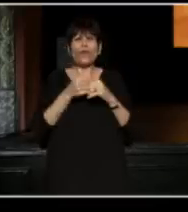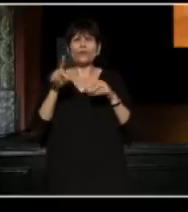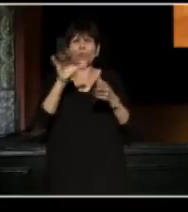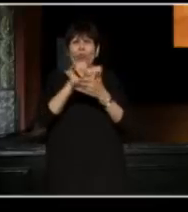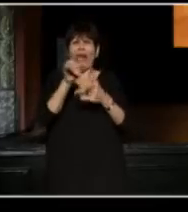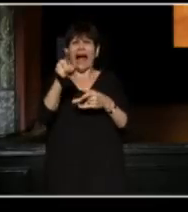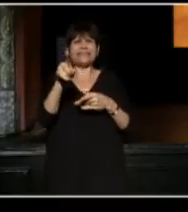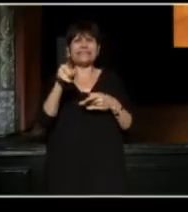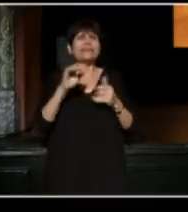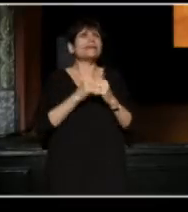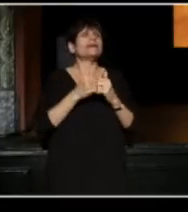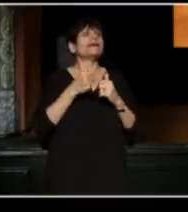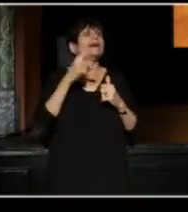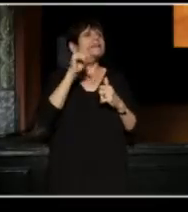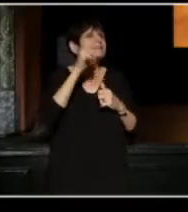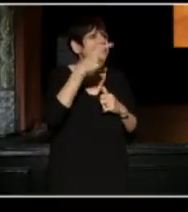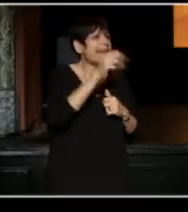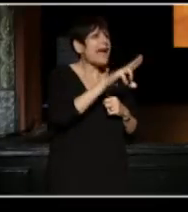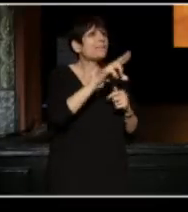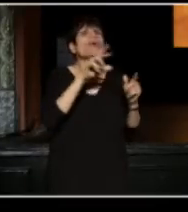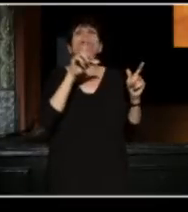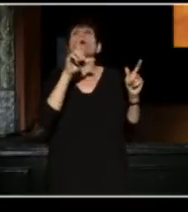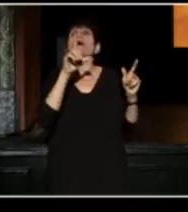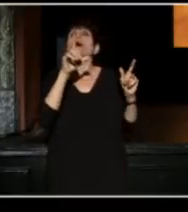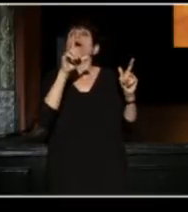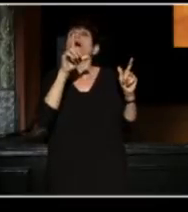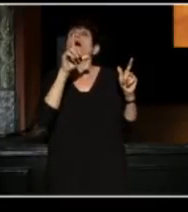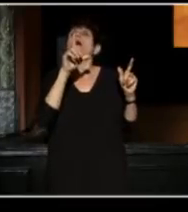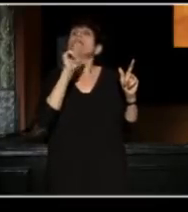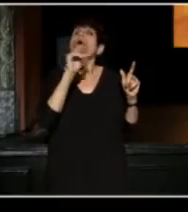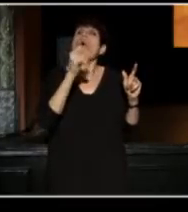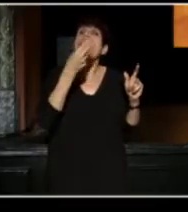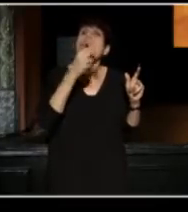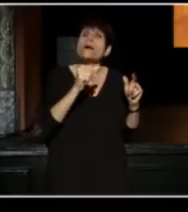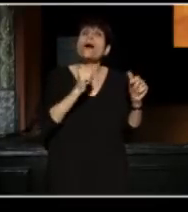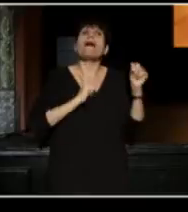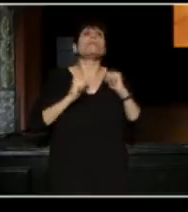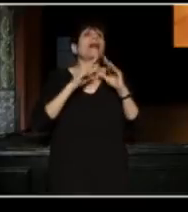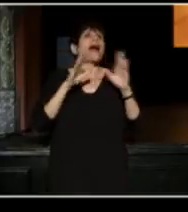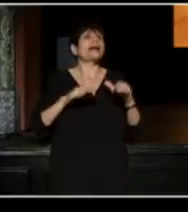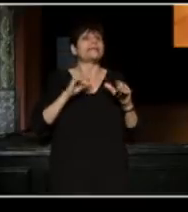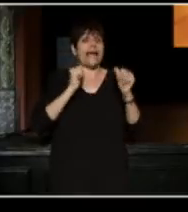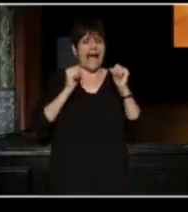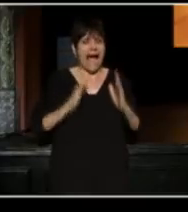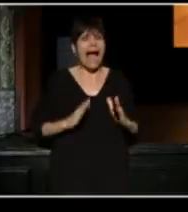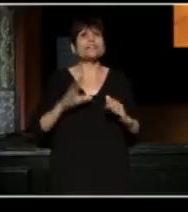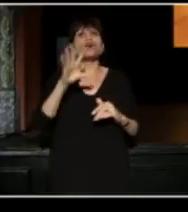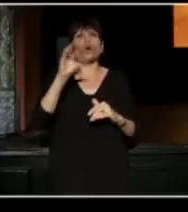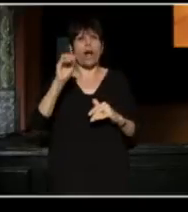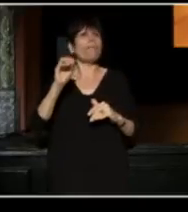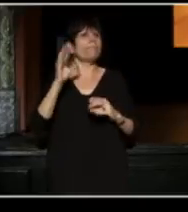I did trips to [unaudible] to La Jolla Playhouse, and the Old Globe. I was an actor and a member of the company, in the early days,